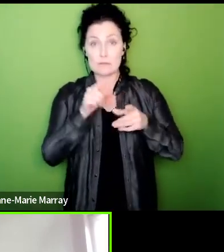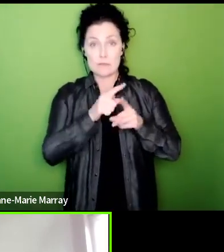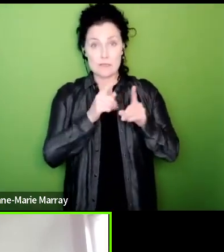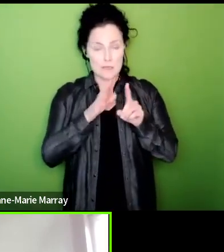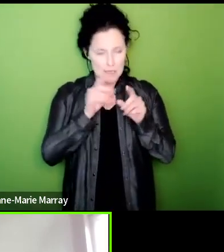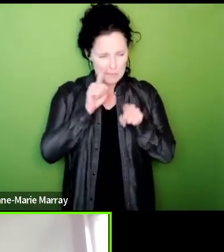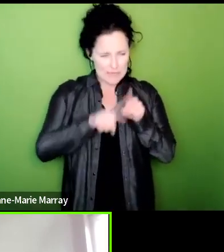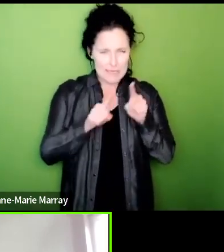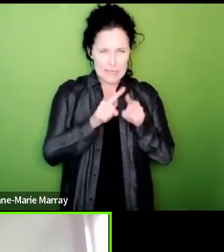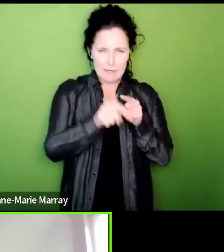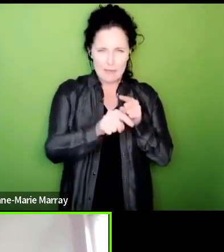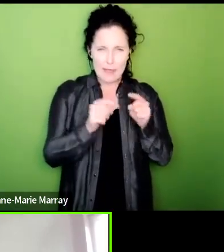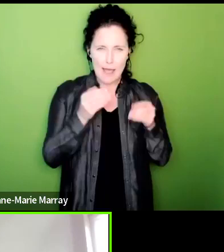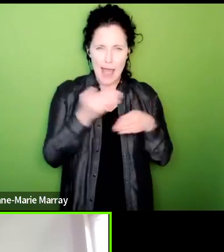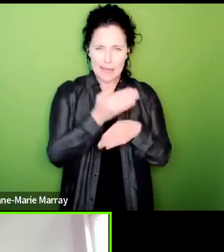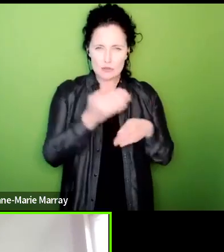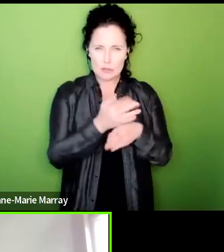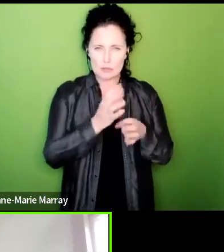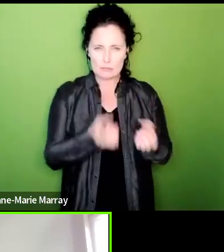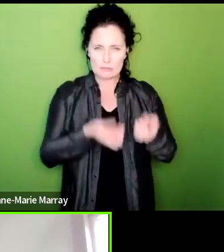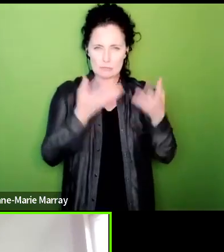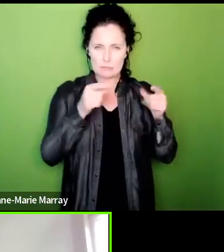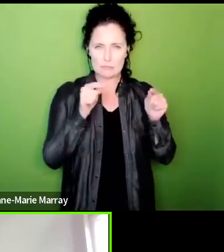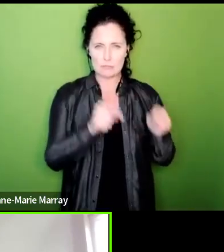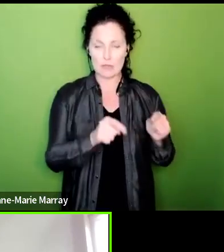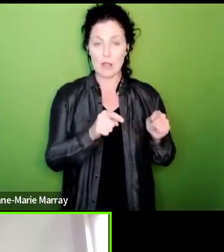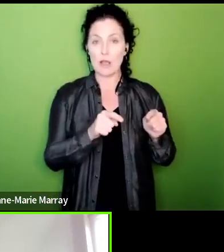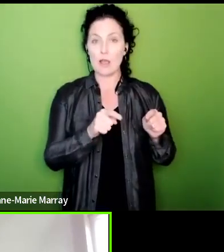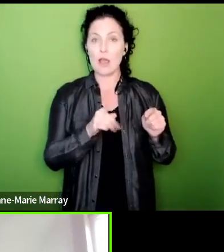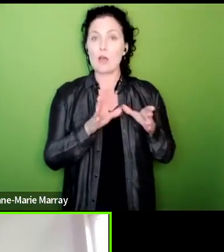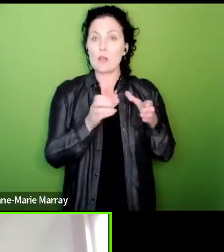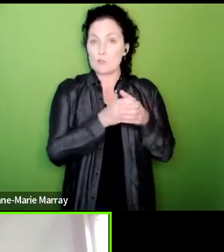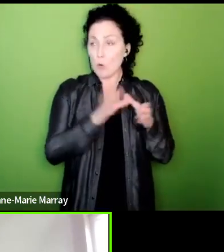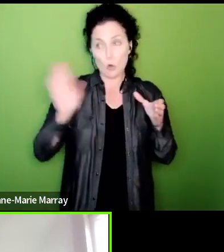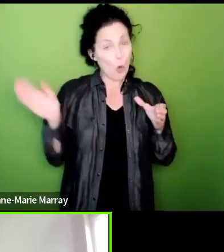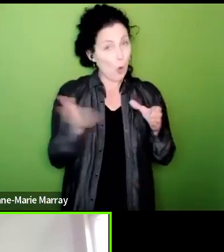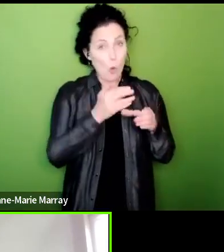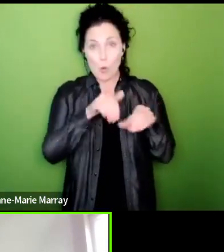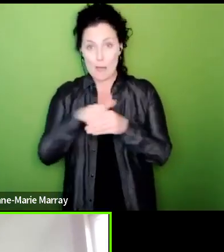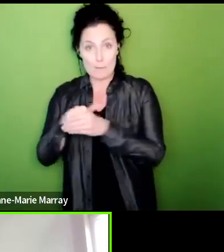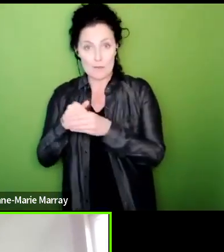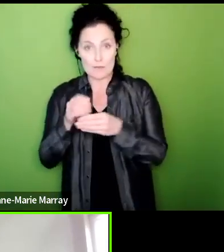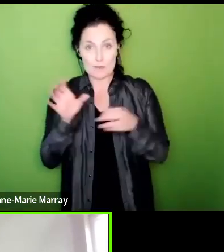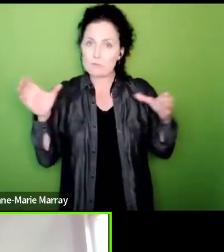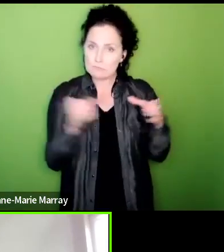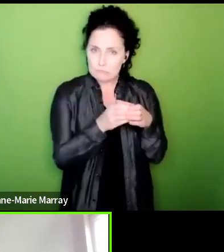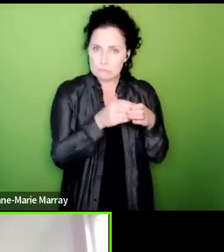those members should not financially lose out when they're taking action on behalf of everyone else